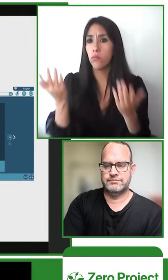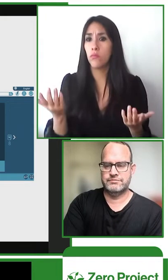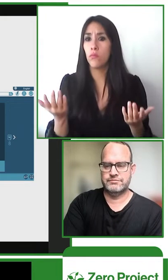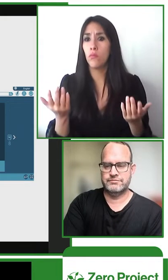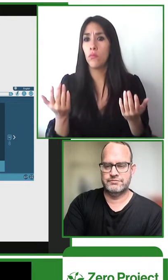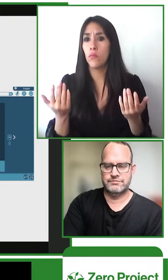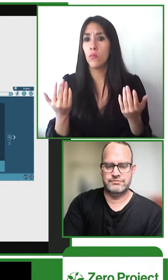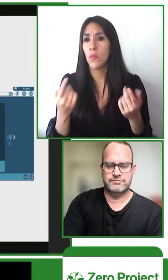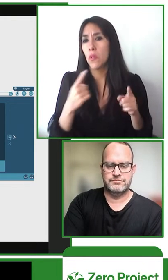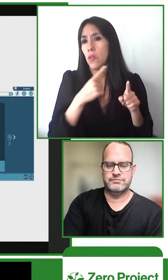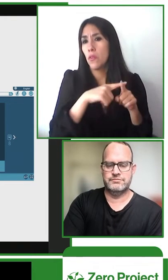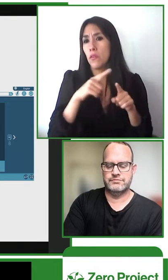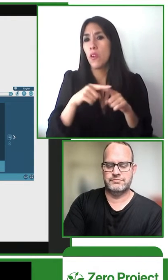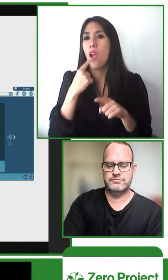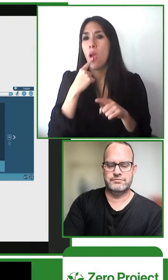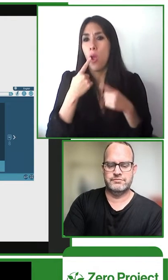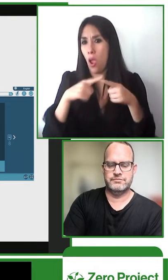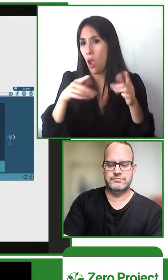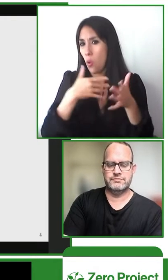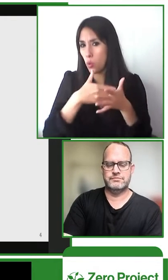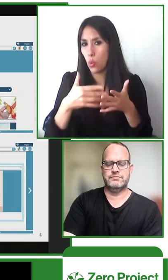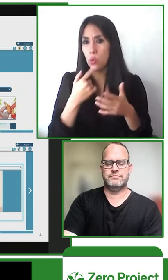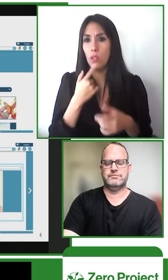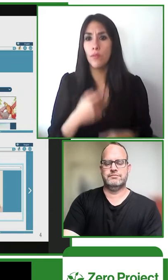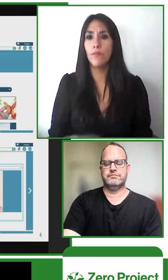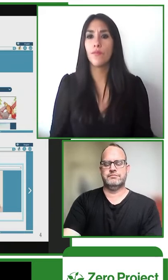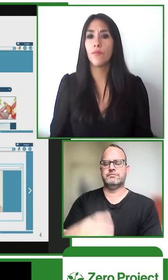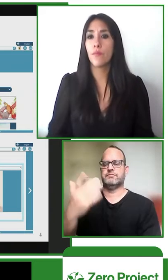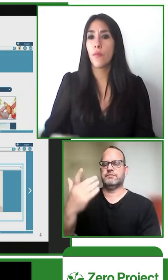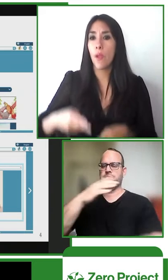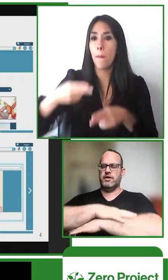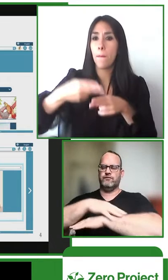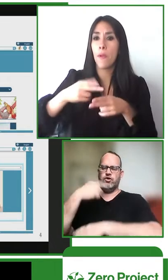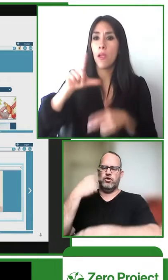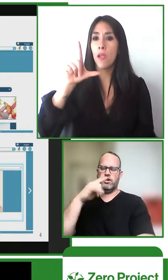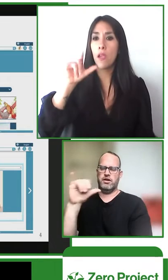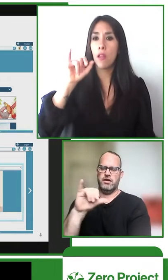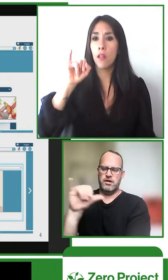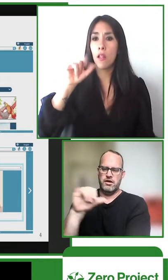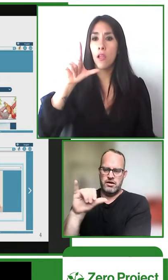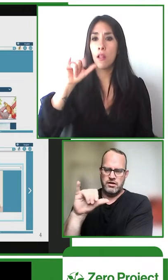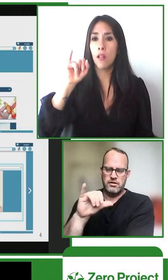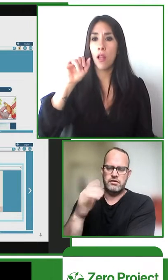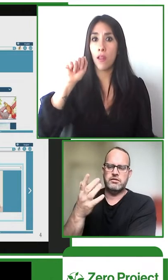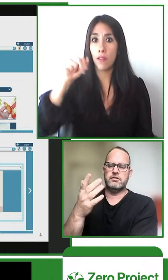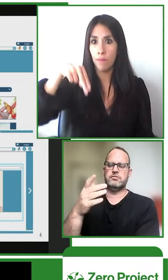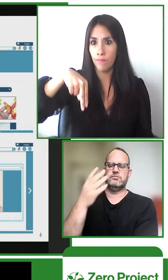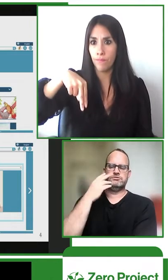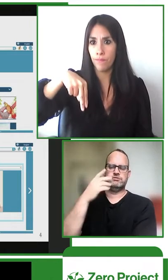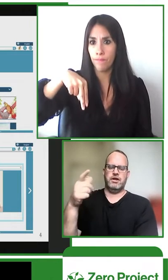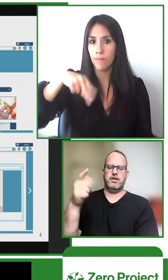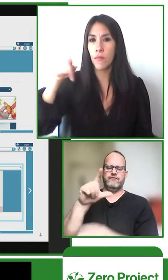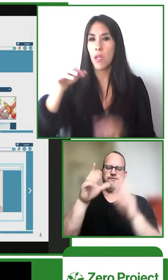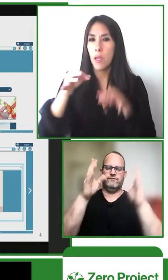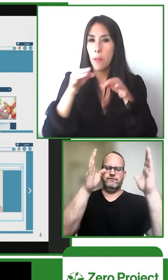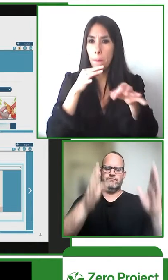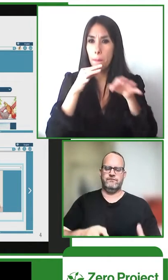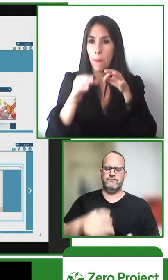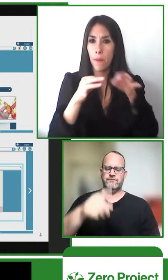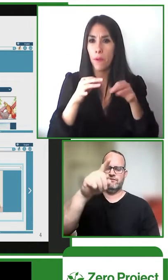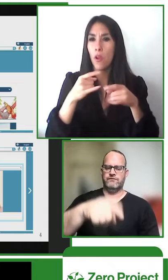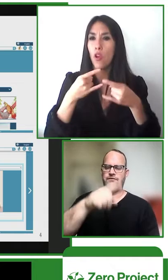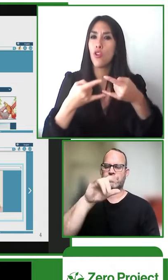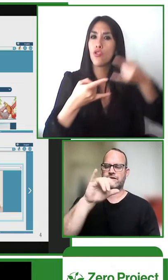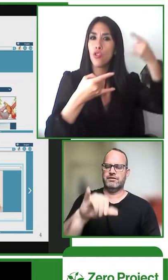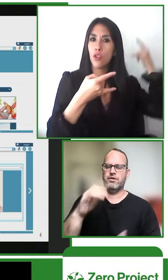is also available in this platform on this slide i'm showing what the platform